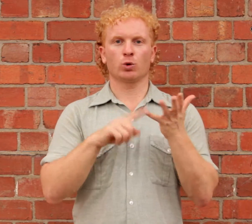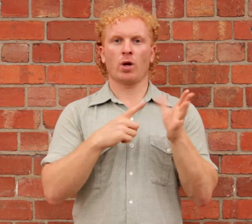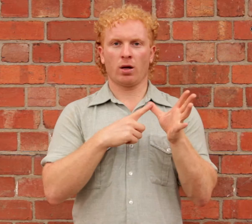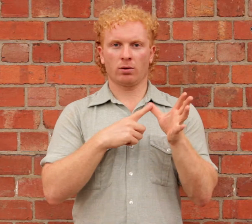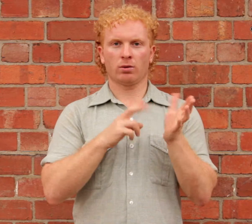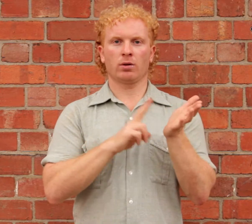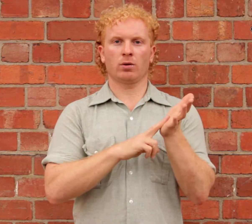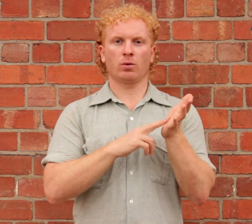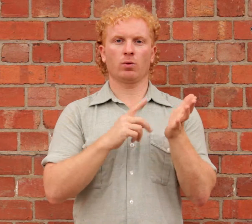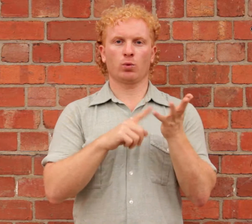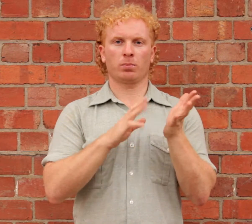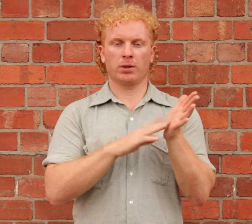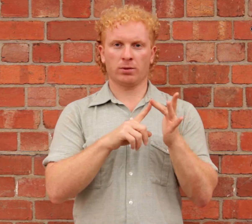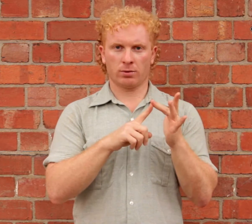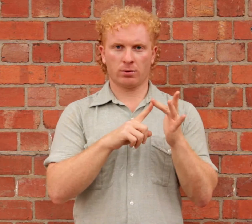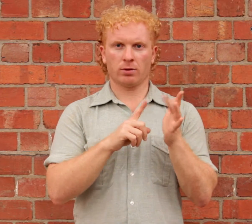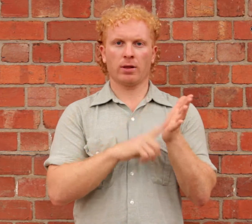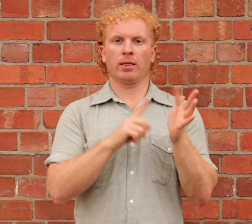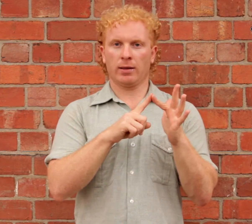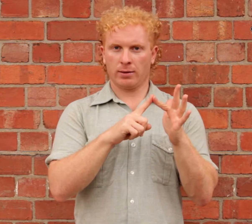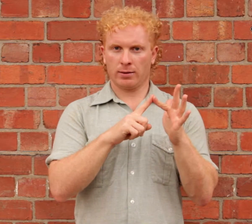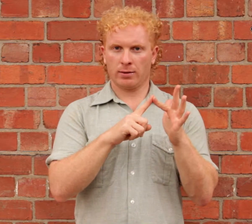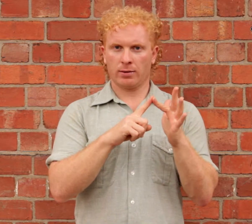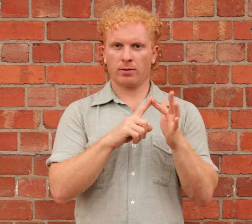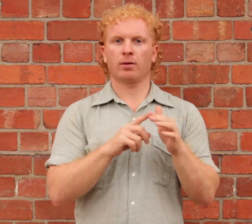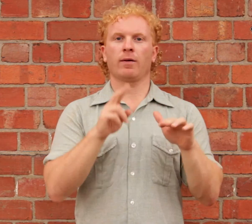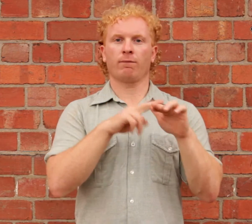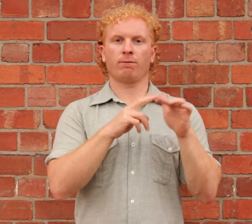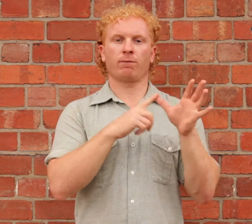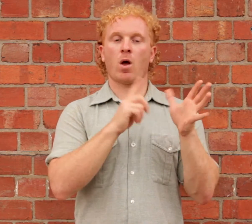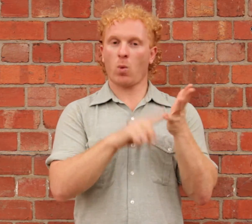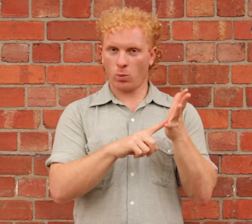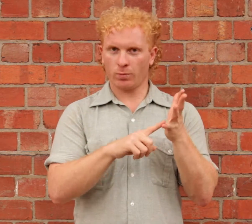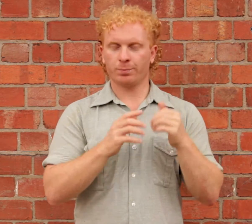Ua numi le fau